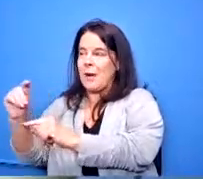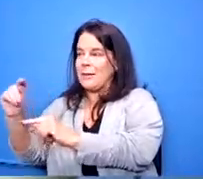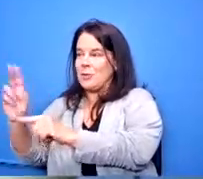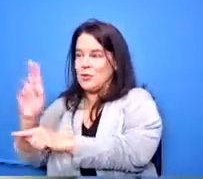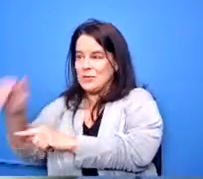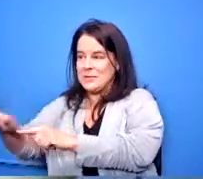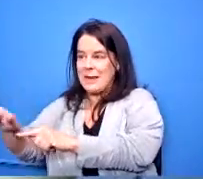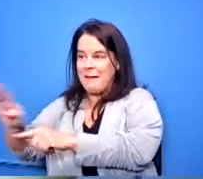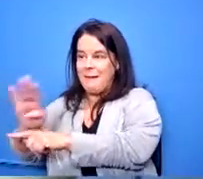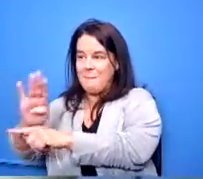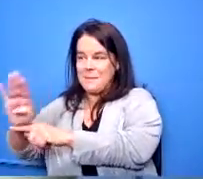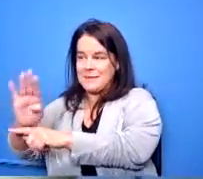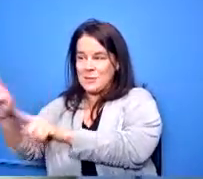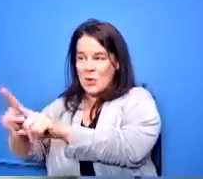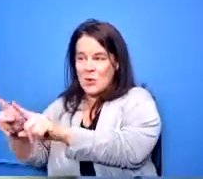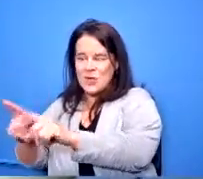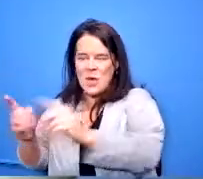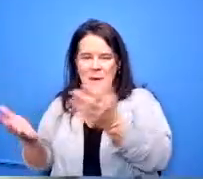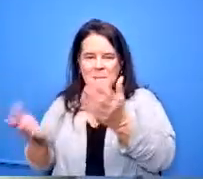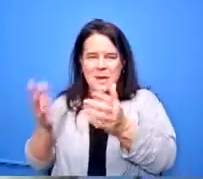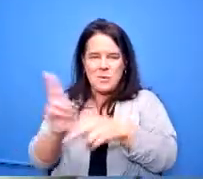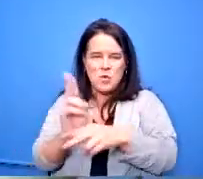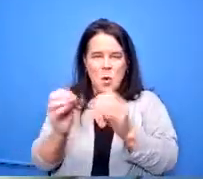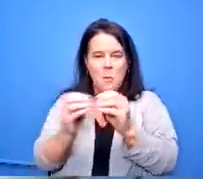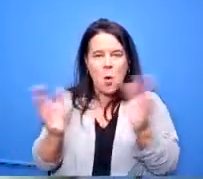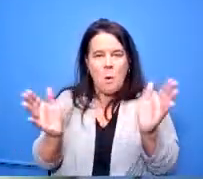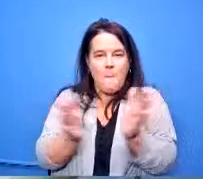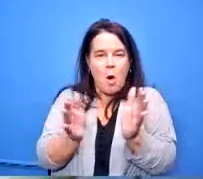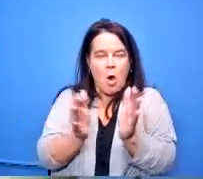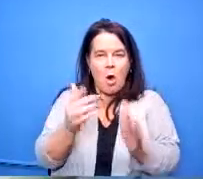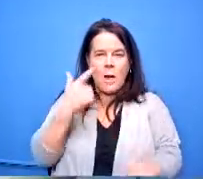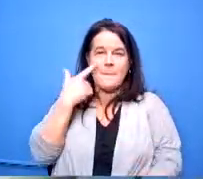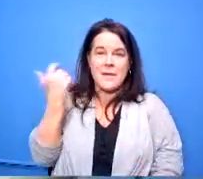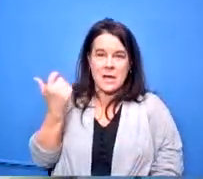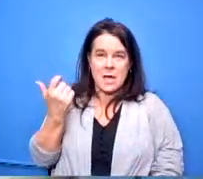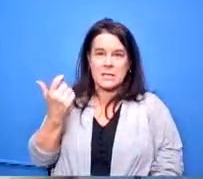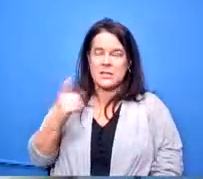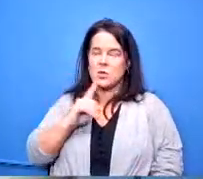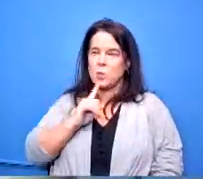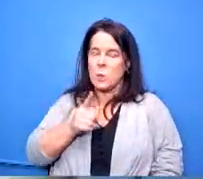to try to meet our needs since it is a a bigger conversation when we're not